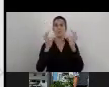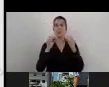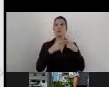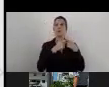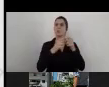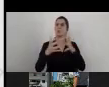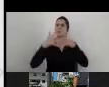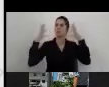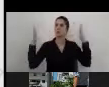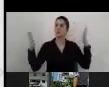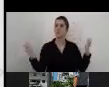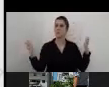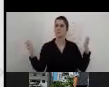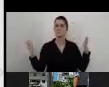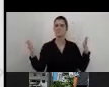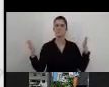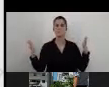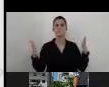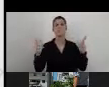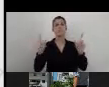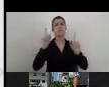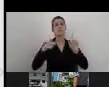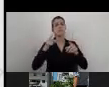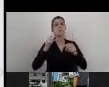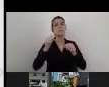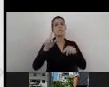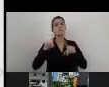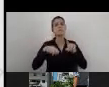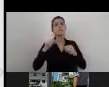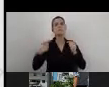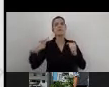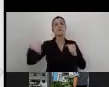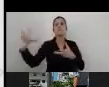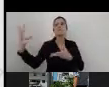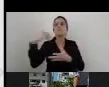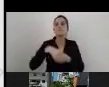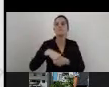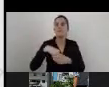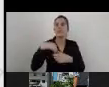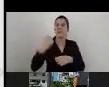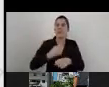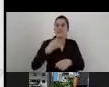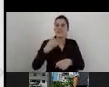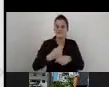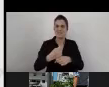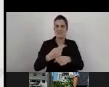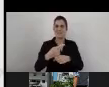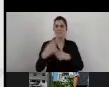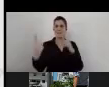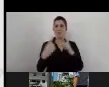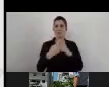can find it hard sometimes to implement accessibility in a way that will be efficient, that will be cost effective,